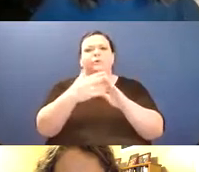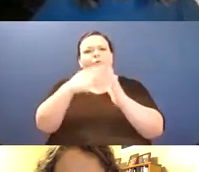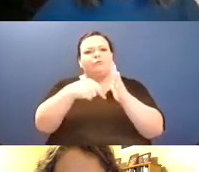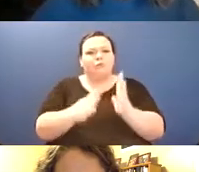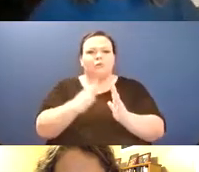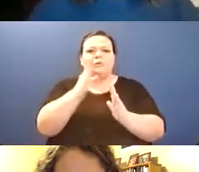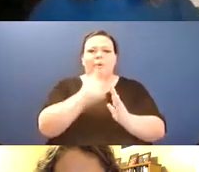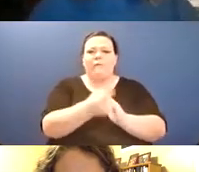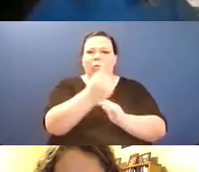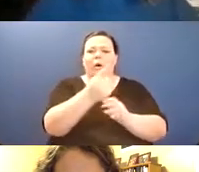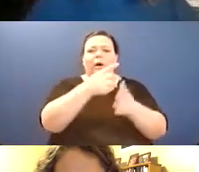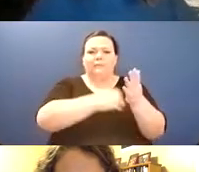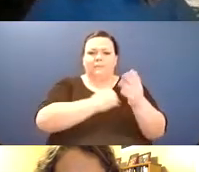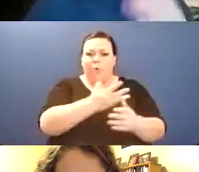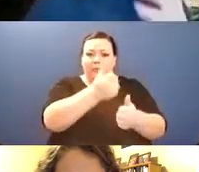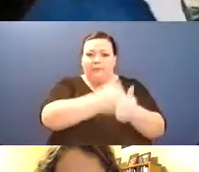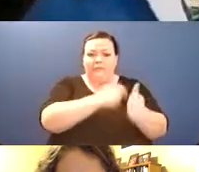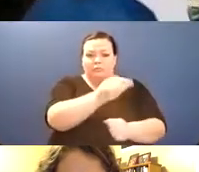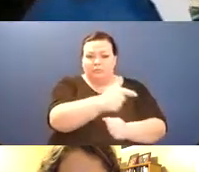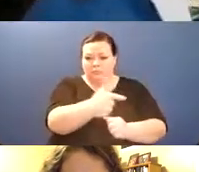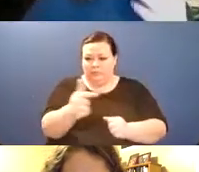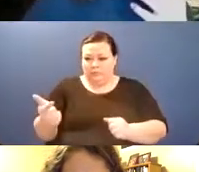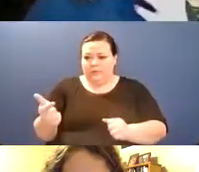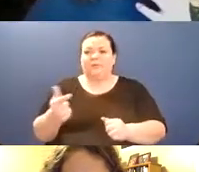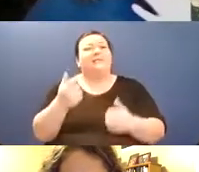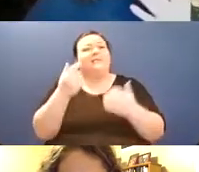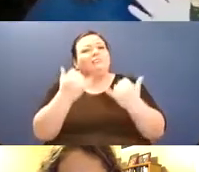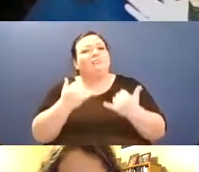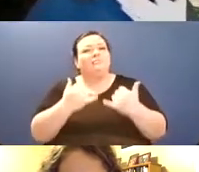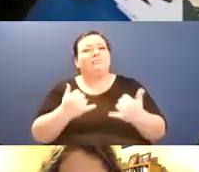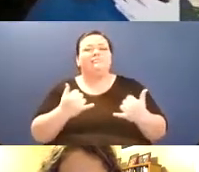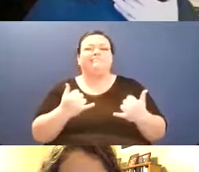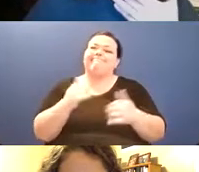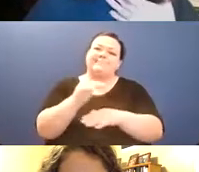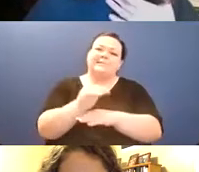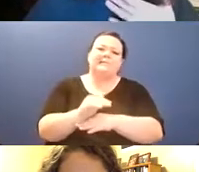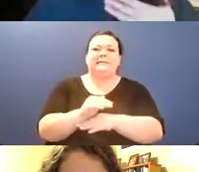and Gwen will also put that in the chat, um, and we post about our events on all the social medias,